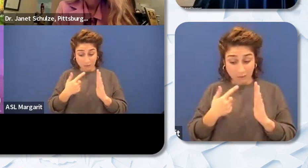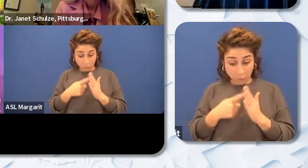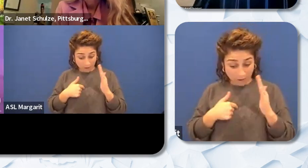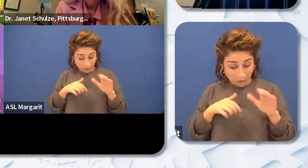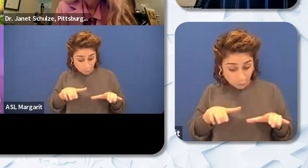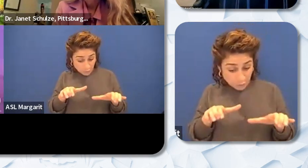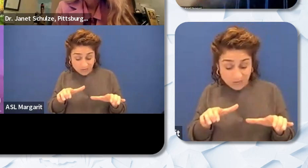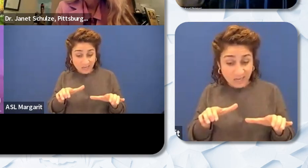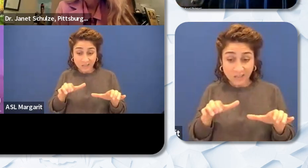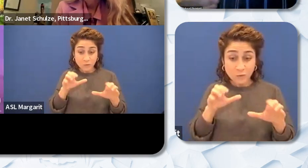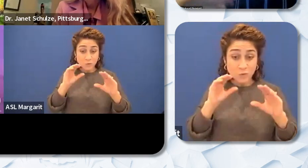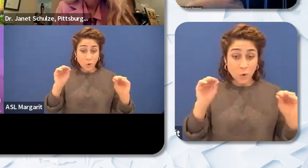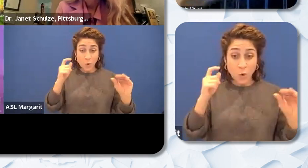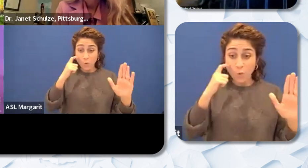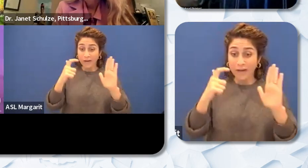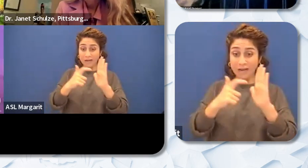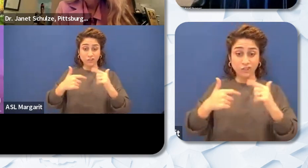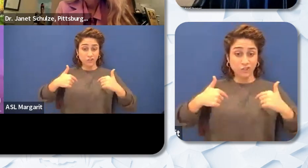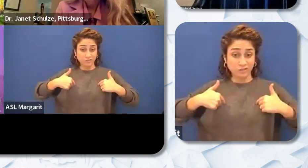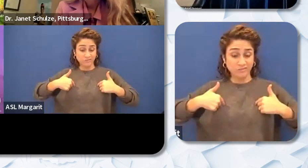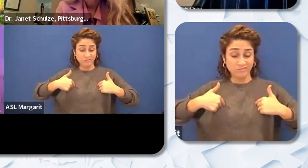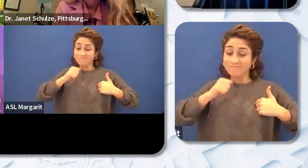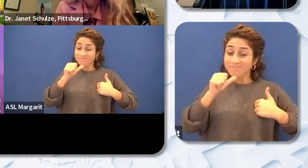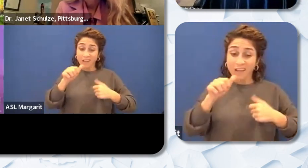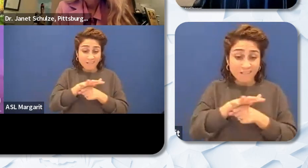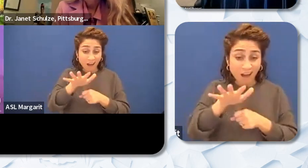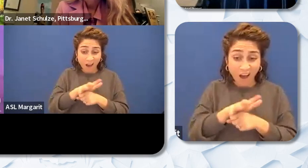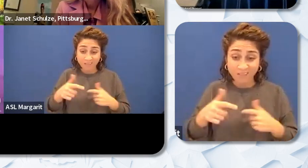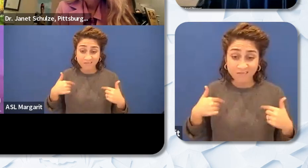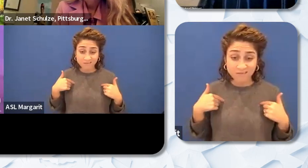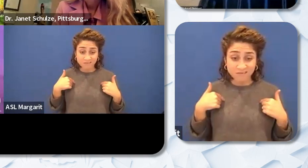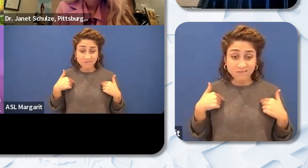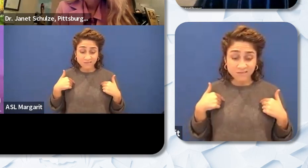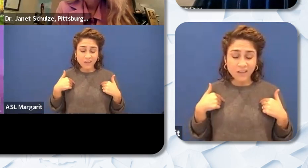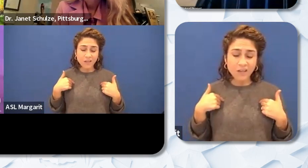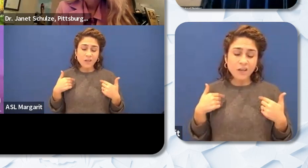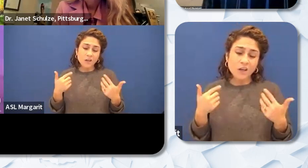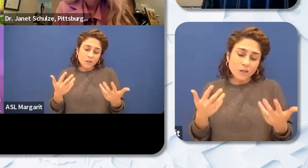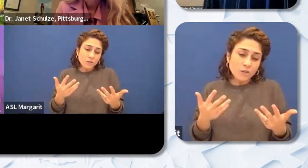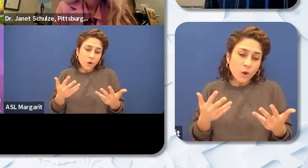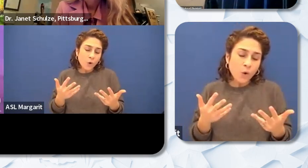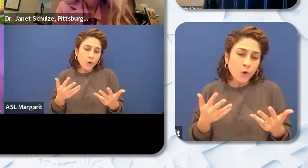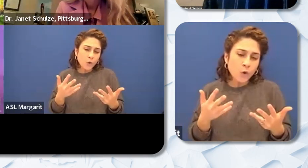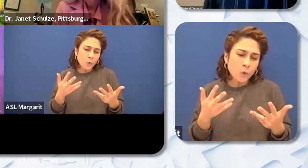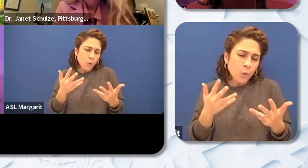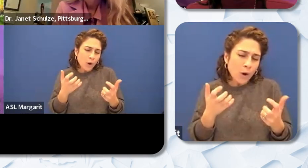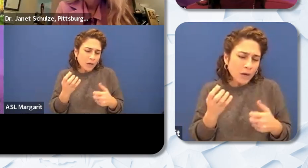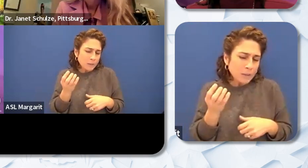And you just wanna be cognizant of those possible feelings that your educators of color could have.